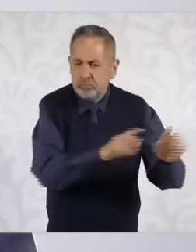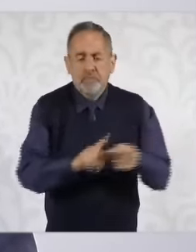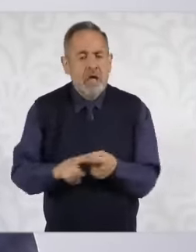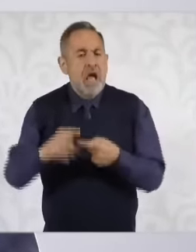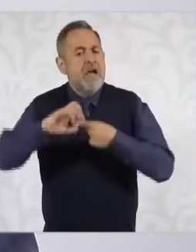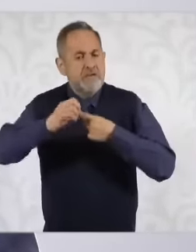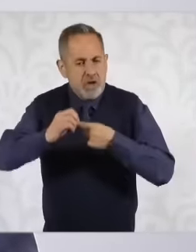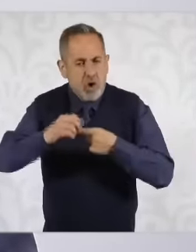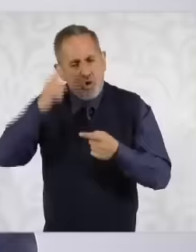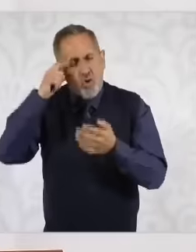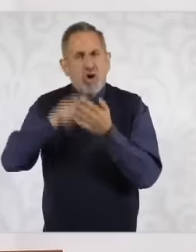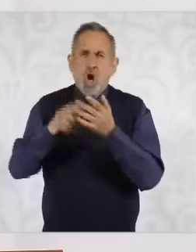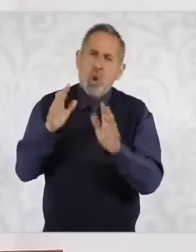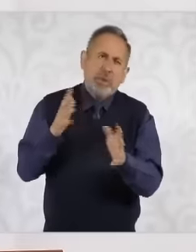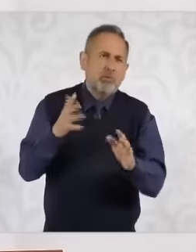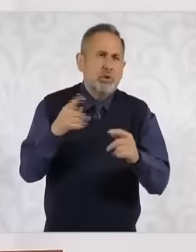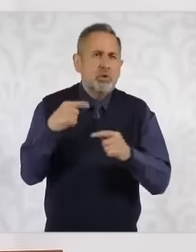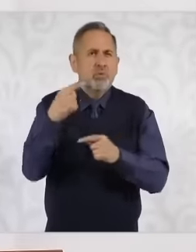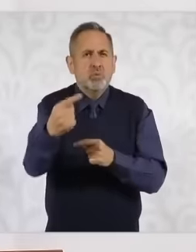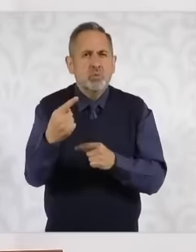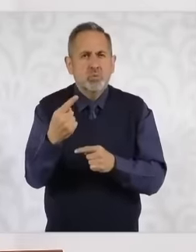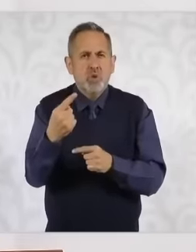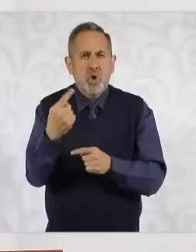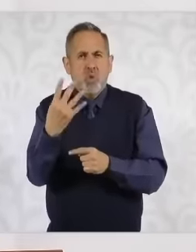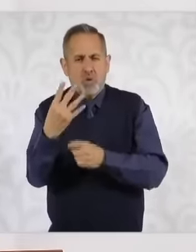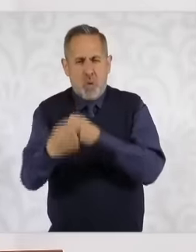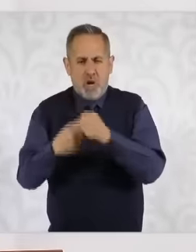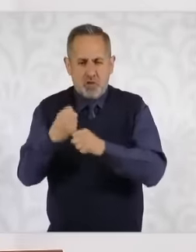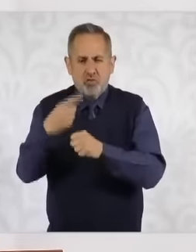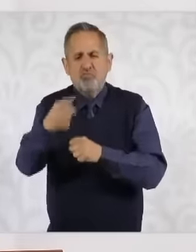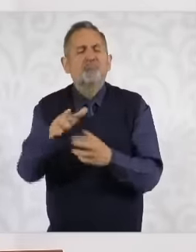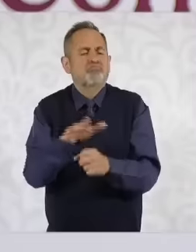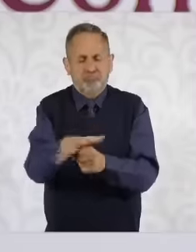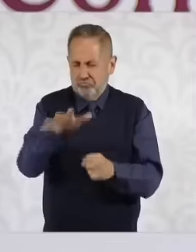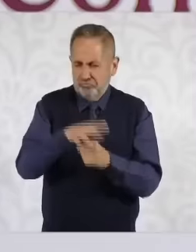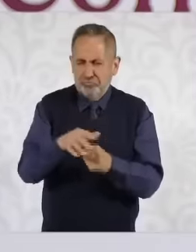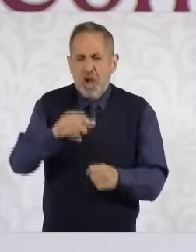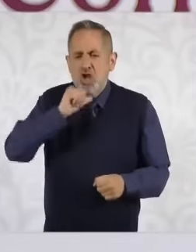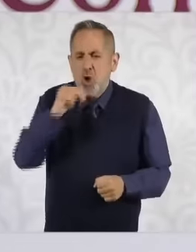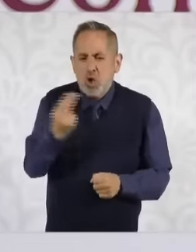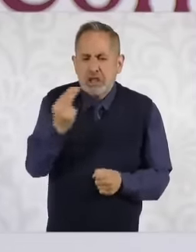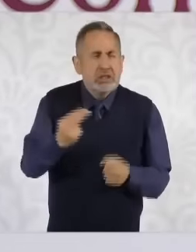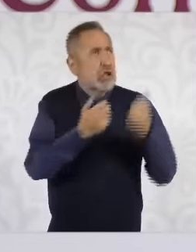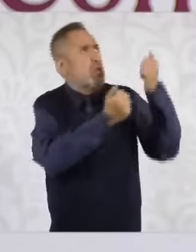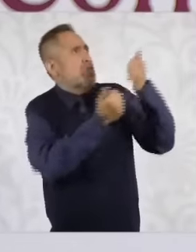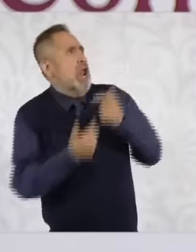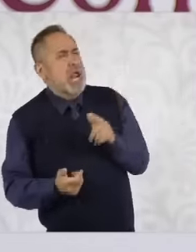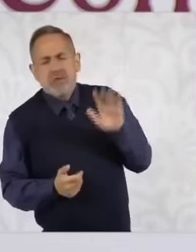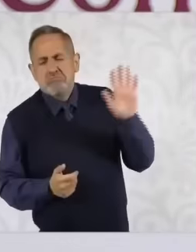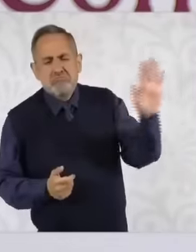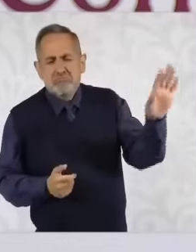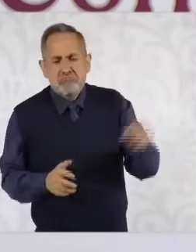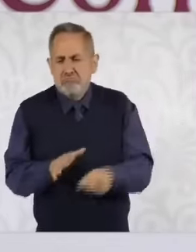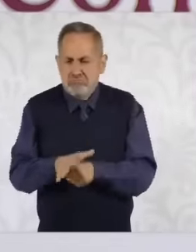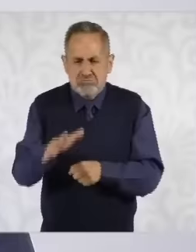by the fourth year of the government we will be close to achieving it. Crossing our fingers It is not